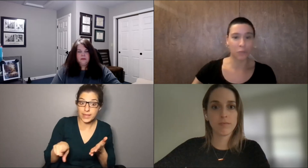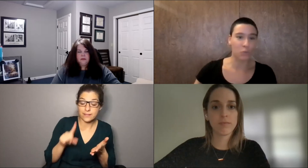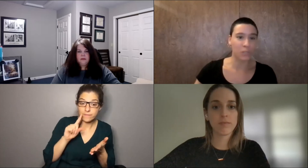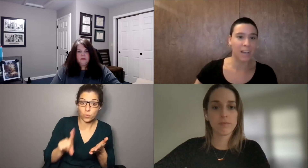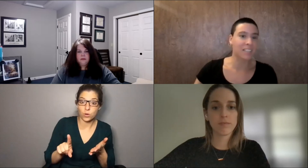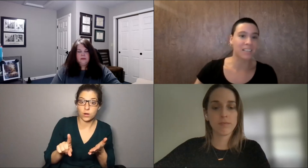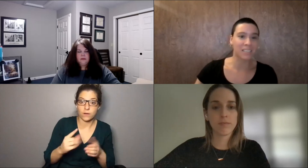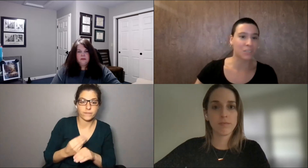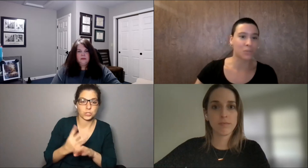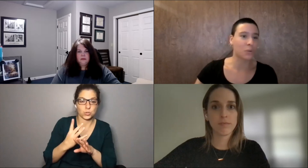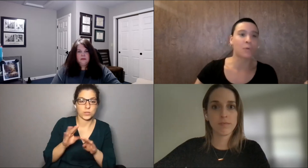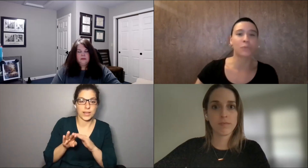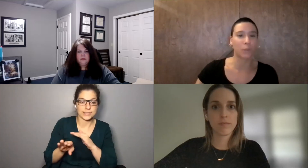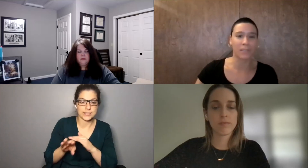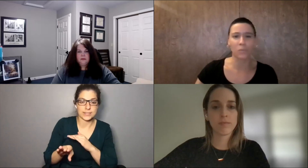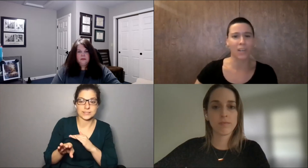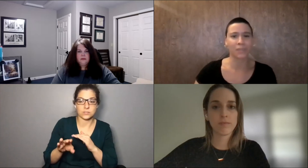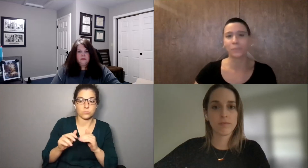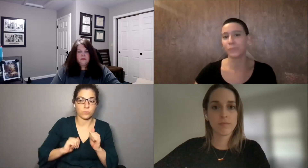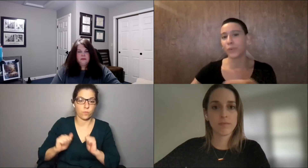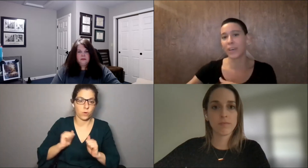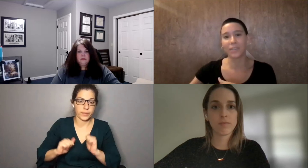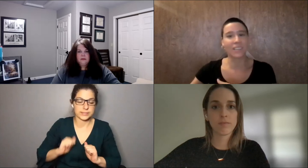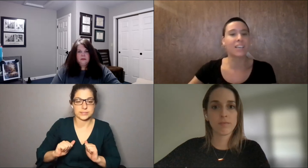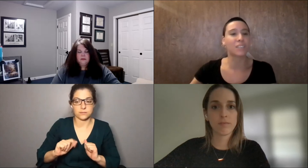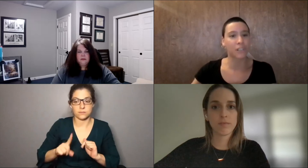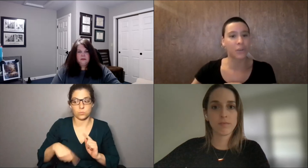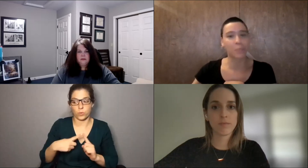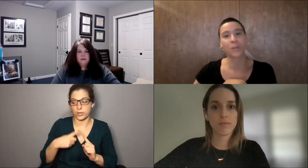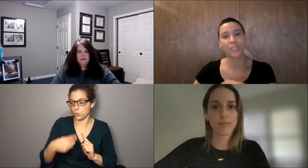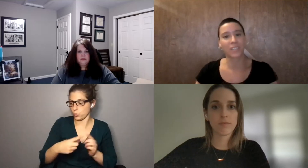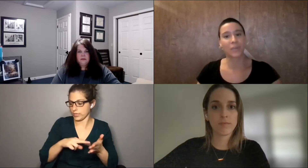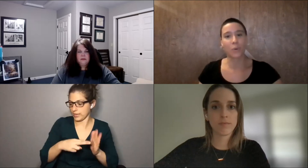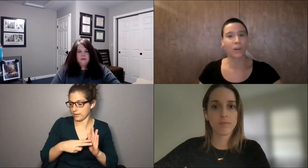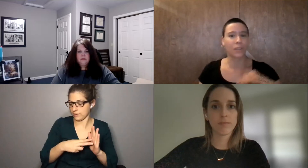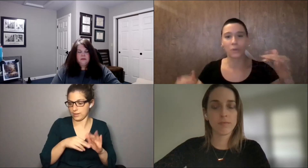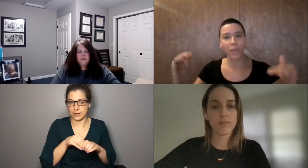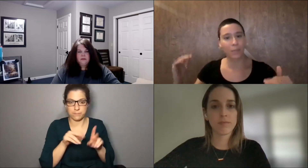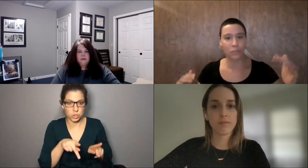for virtual access to a performance when you had intended to go in-person? Or, you know,